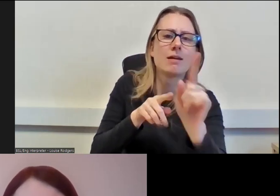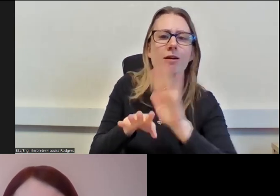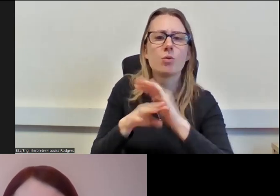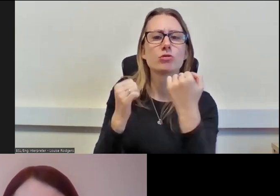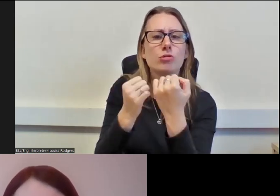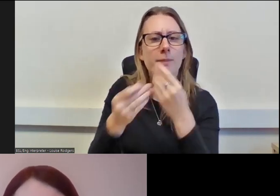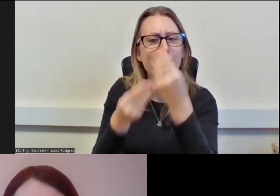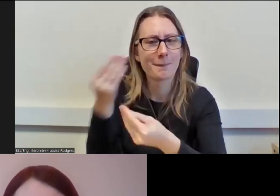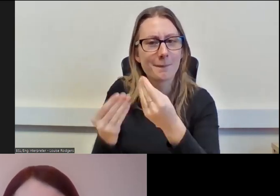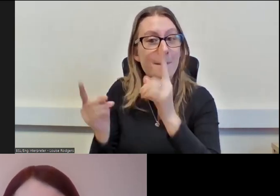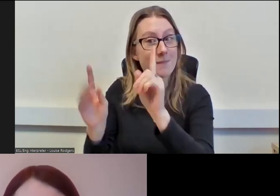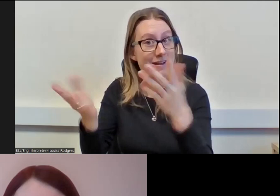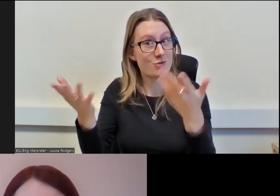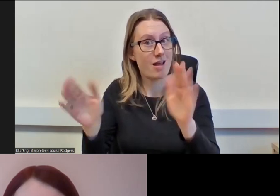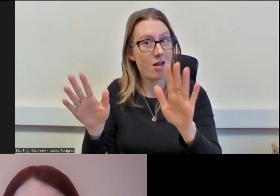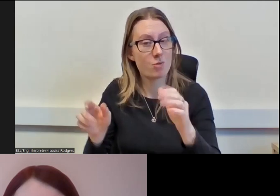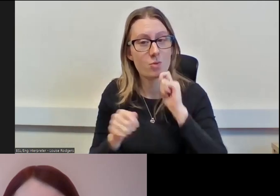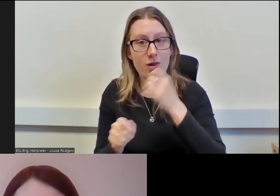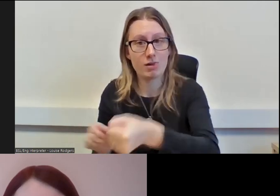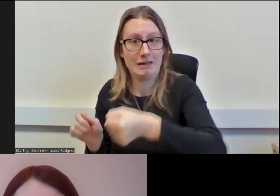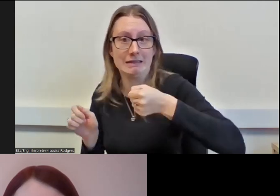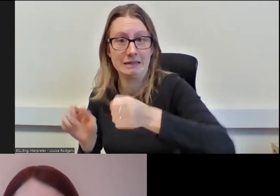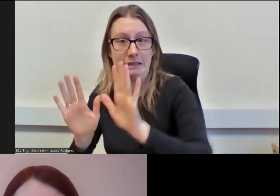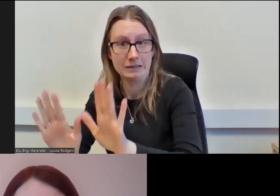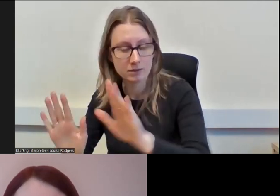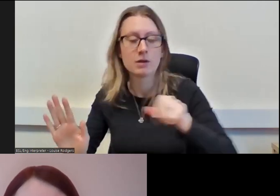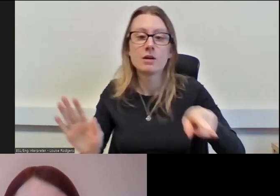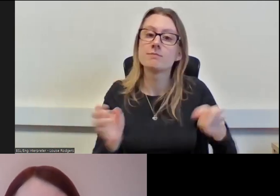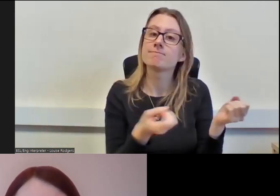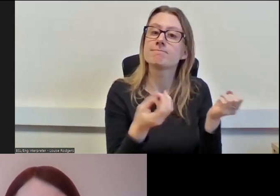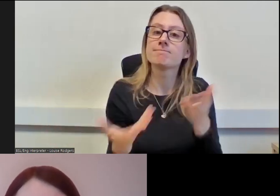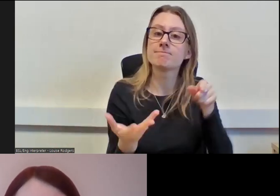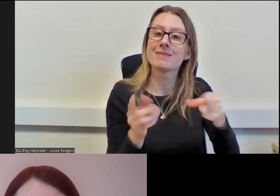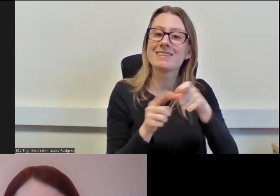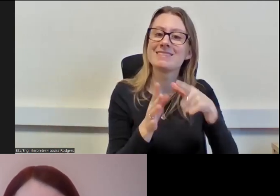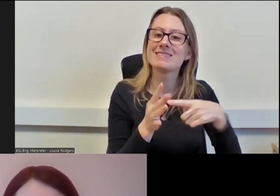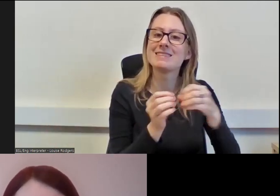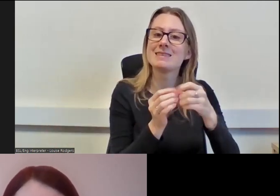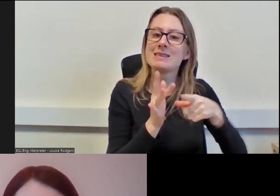what I'd like to do is invite Debbie Maltman, who is the Research Officer from Volunteer Scotland,